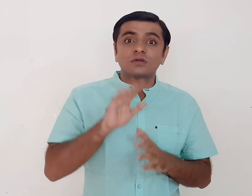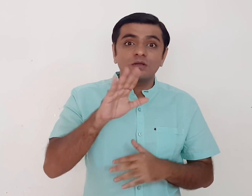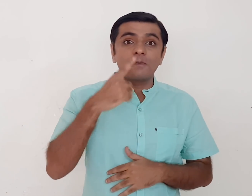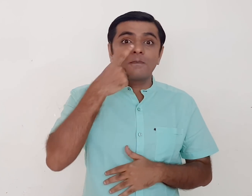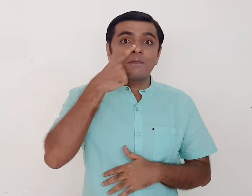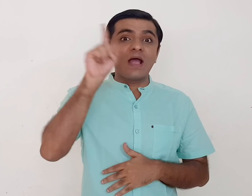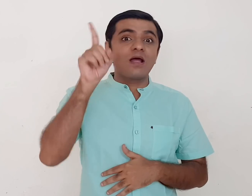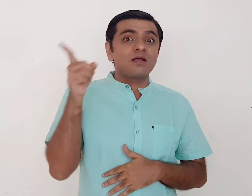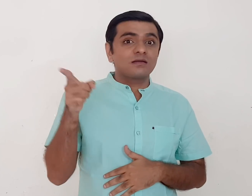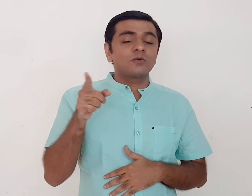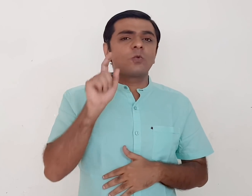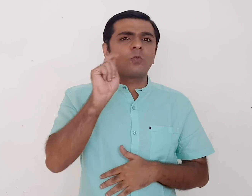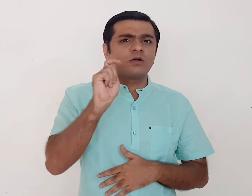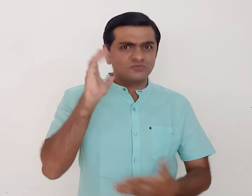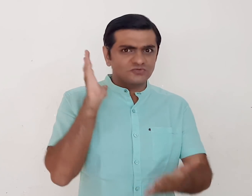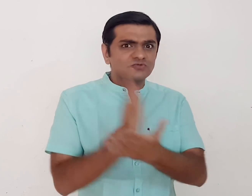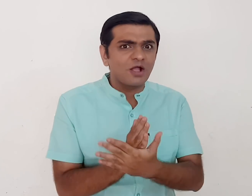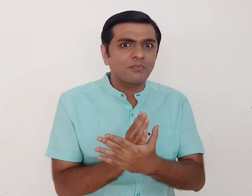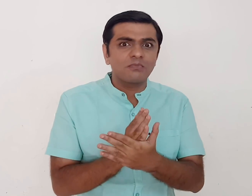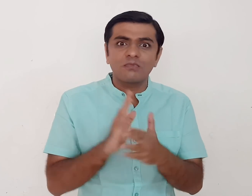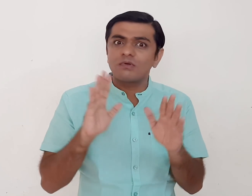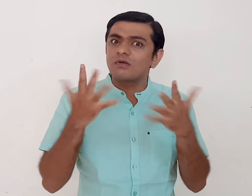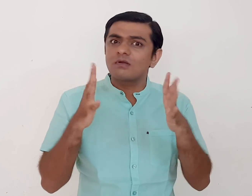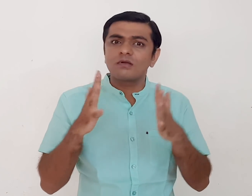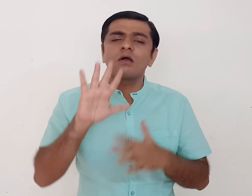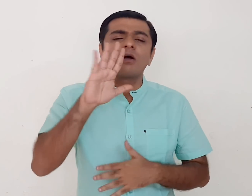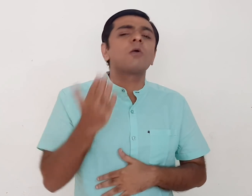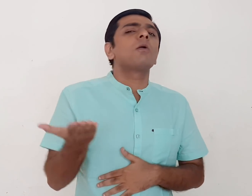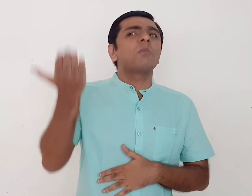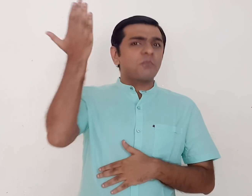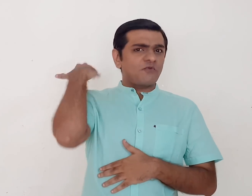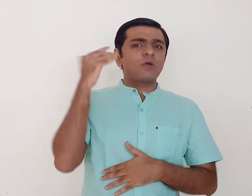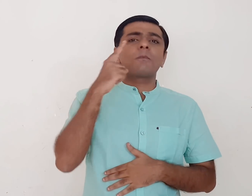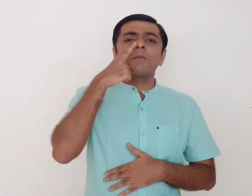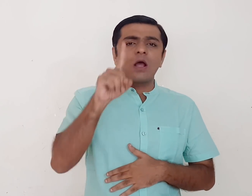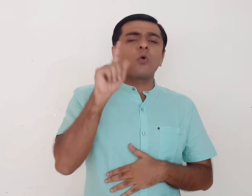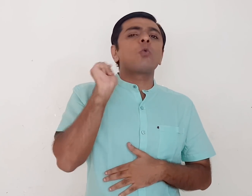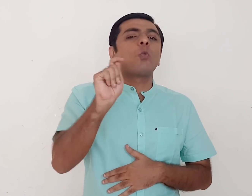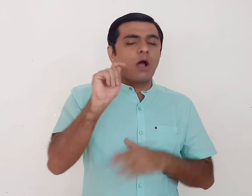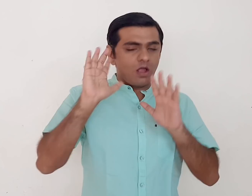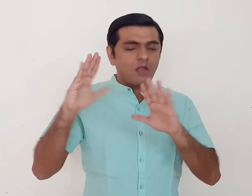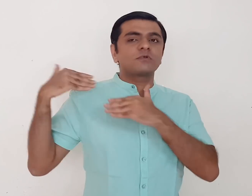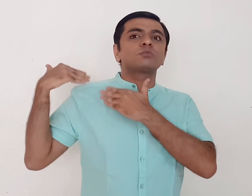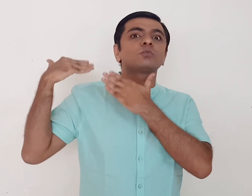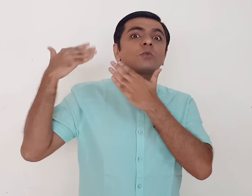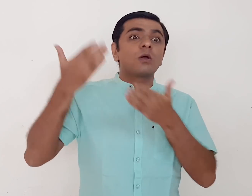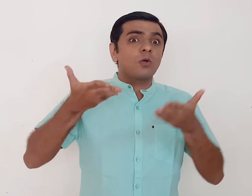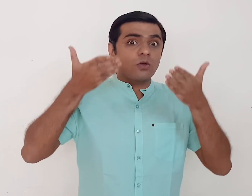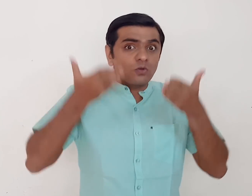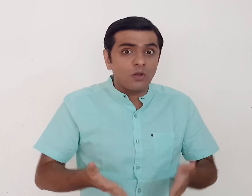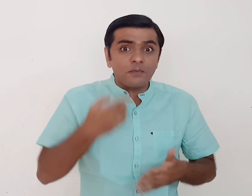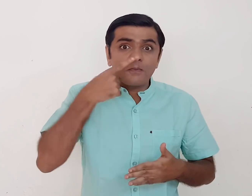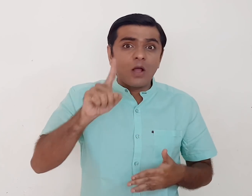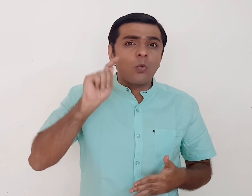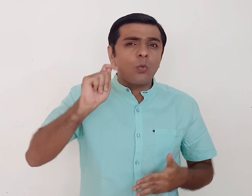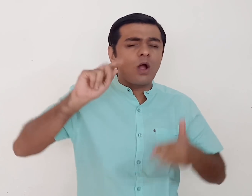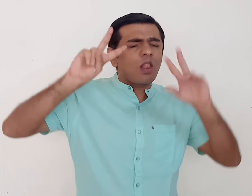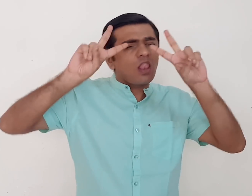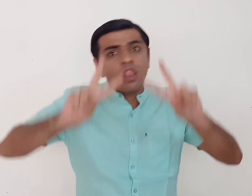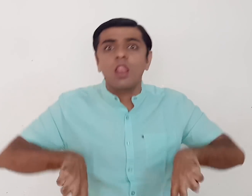Has a mother's work stopped? No. A mother's usual work has increased two fold.